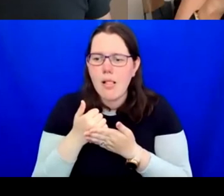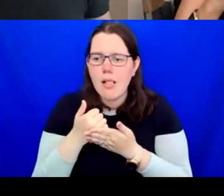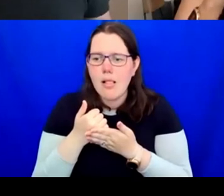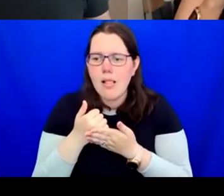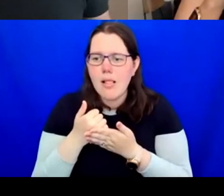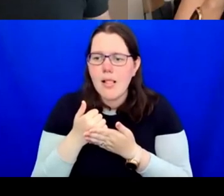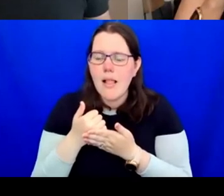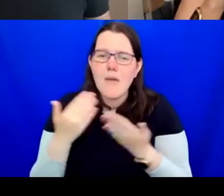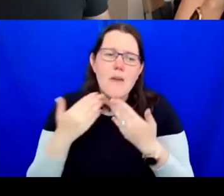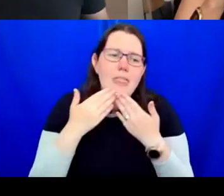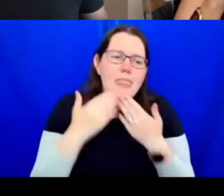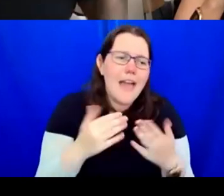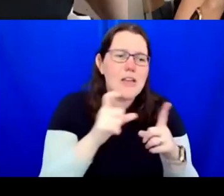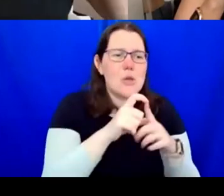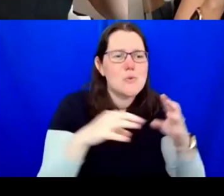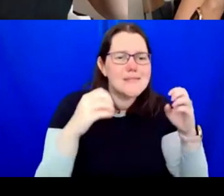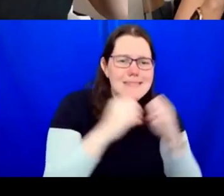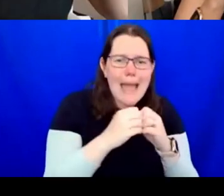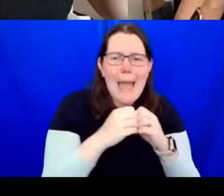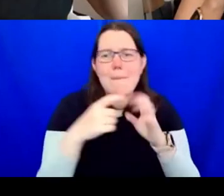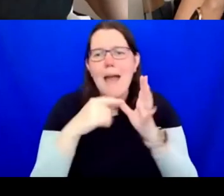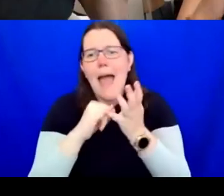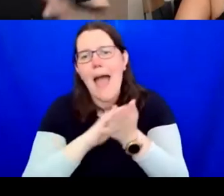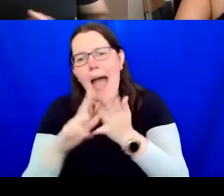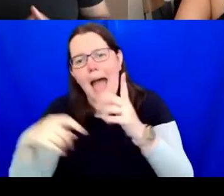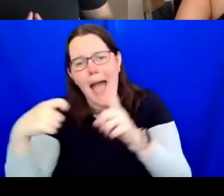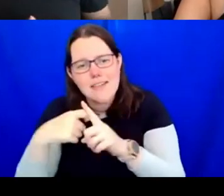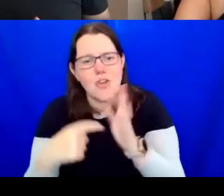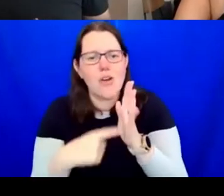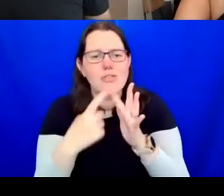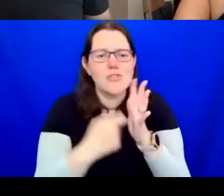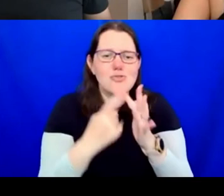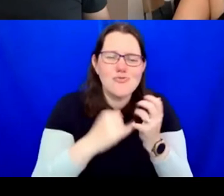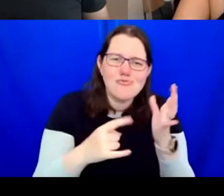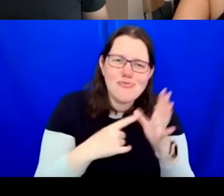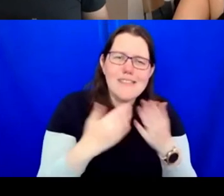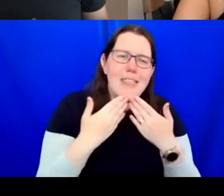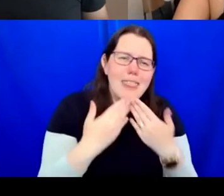to Deb, Ashok and Teresa. It's been absolutely fascinating. I wish we had far more than an hour.